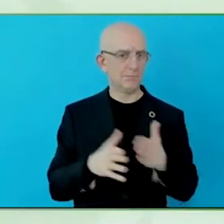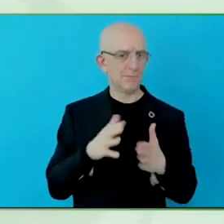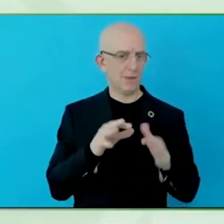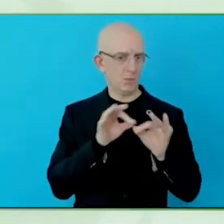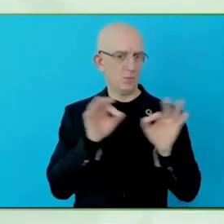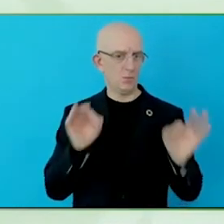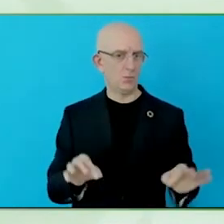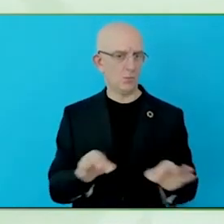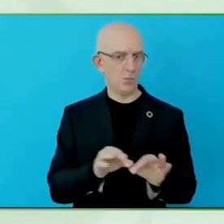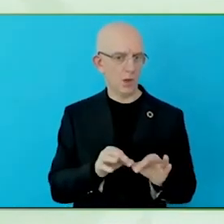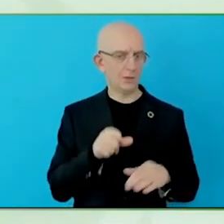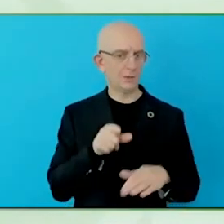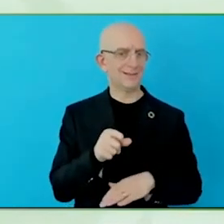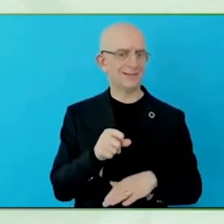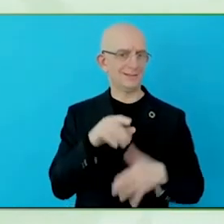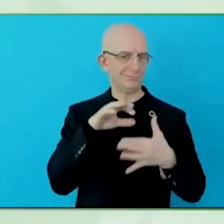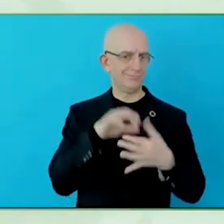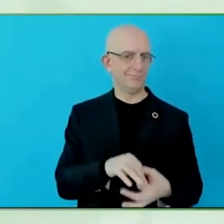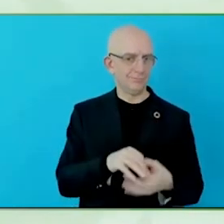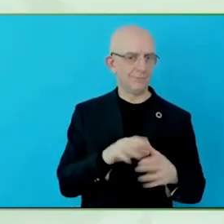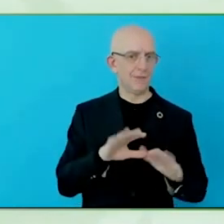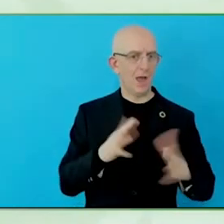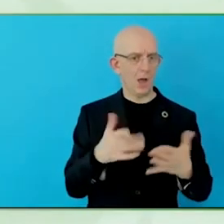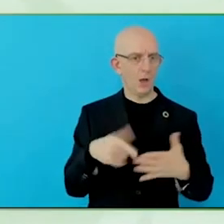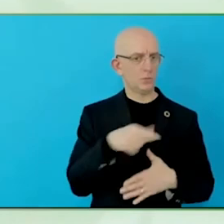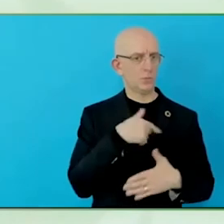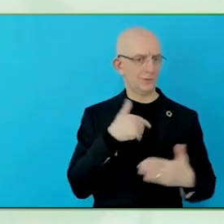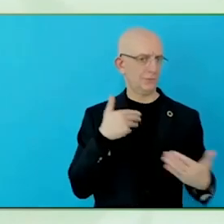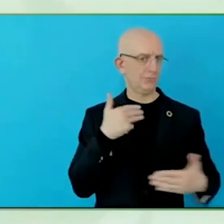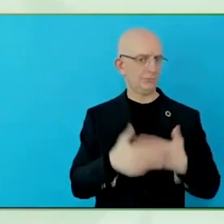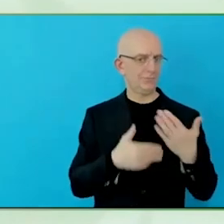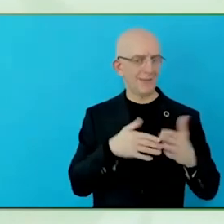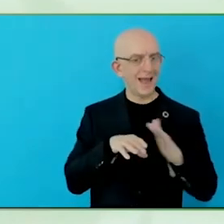Accessible Canada Act, and what is unique about that is that